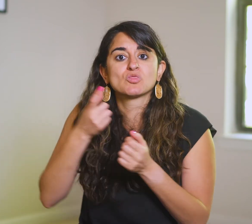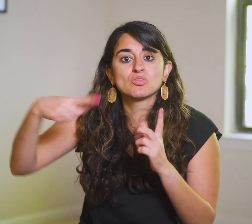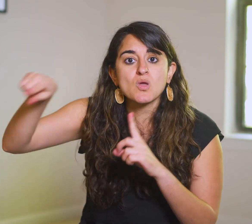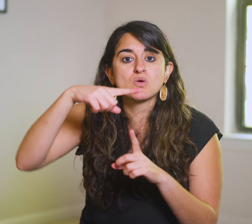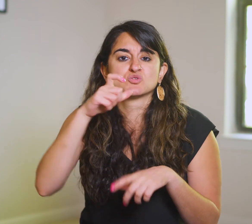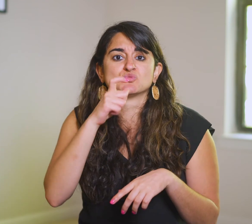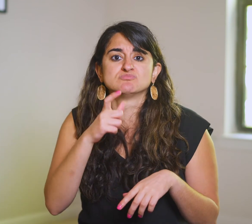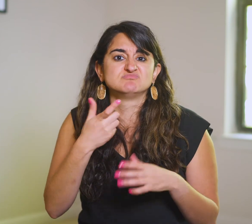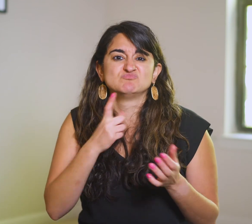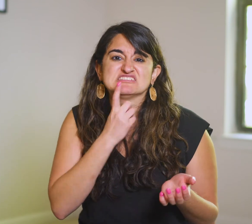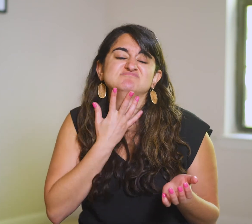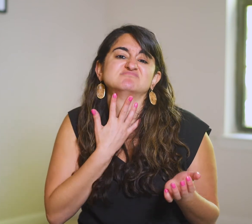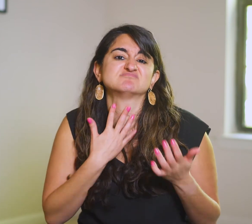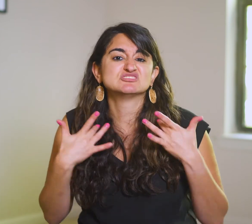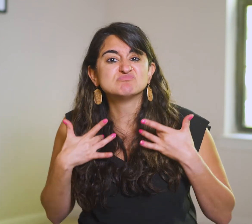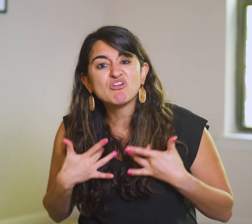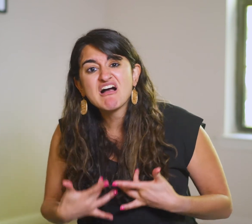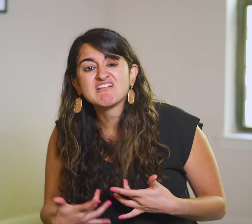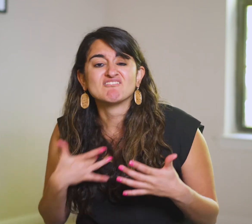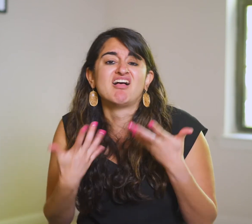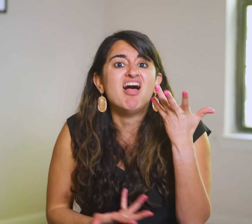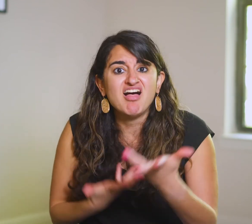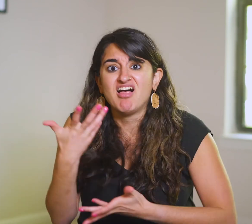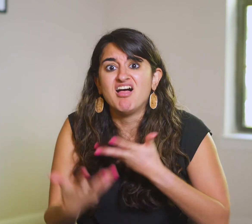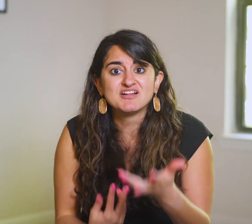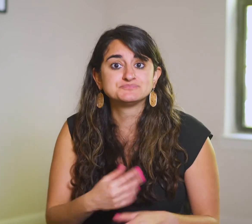for those who are desperate.